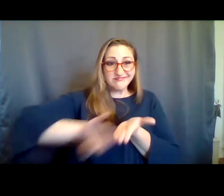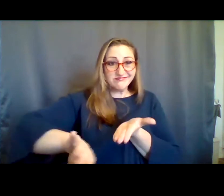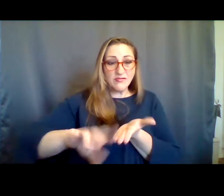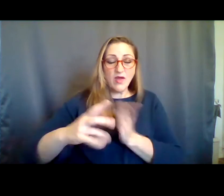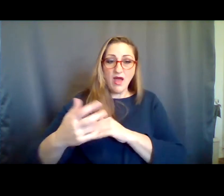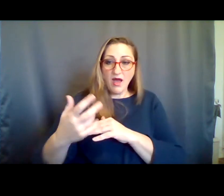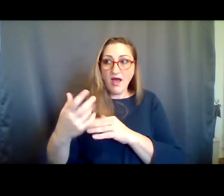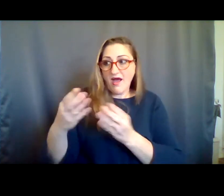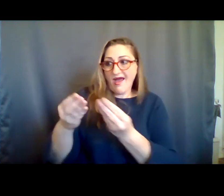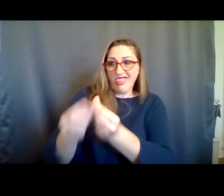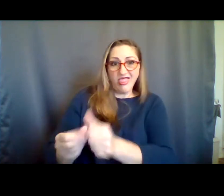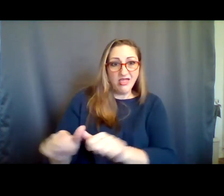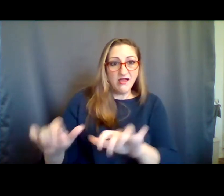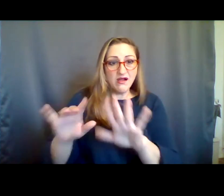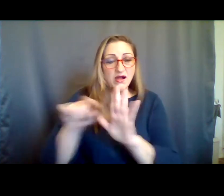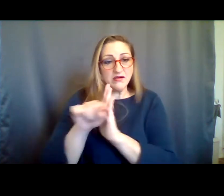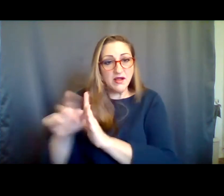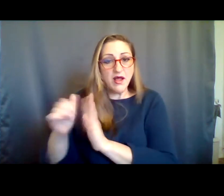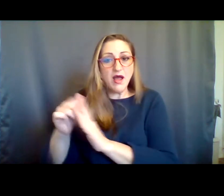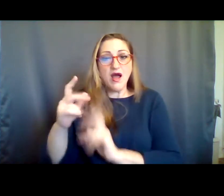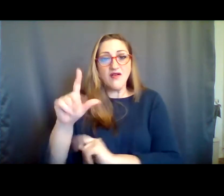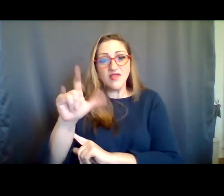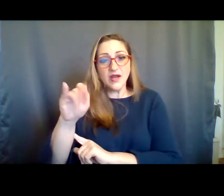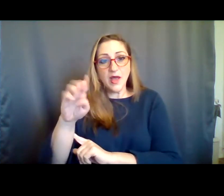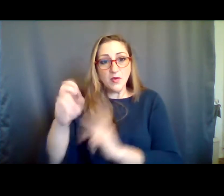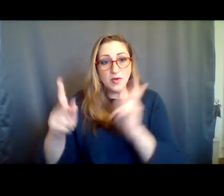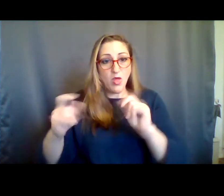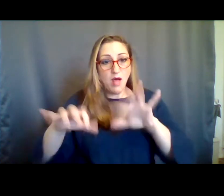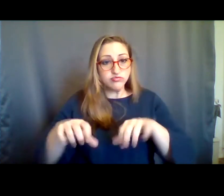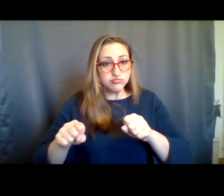Lenape people and governance on their land.